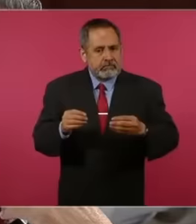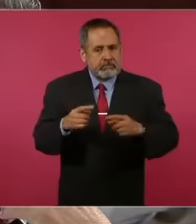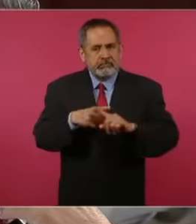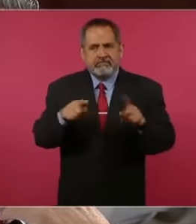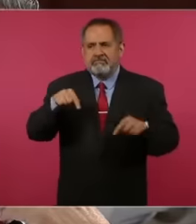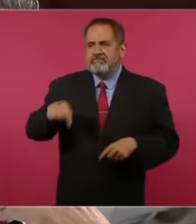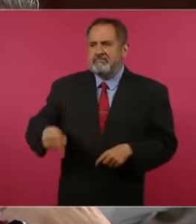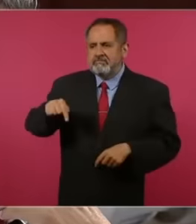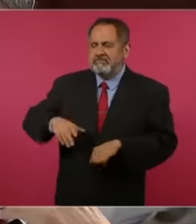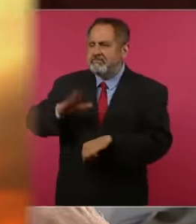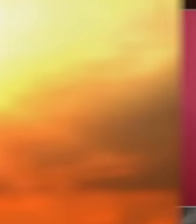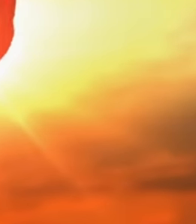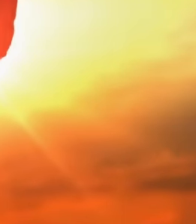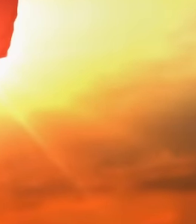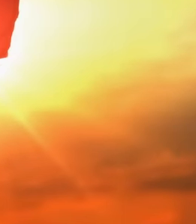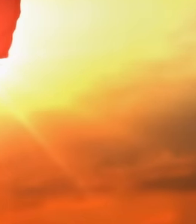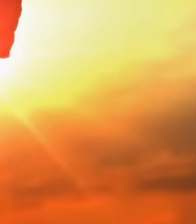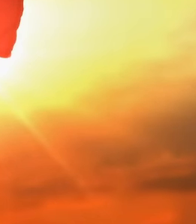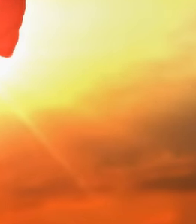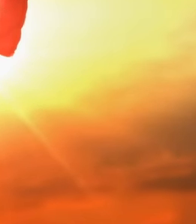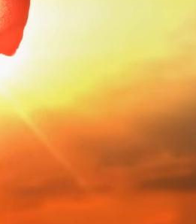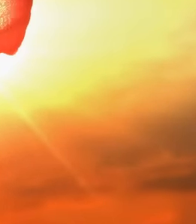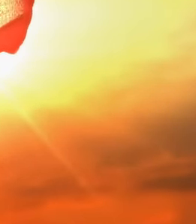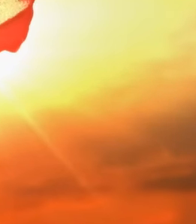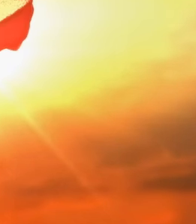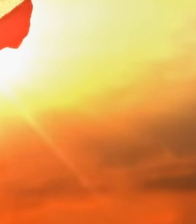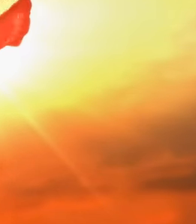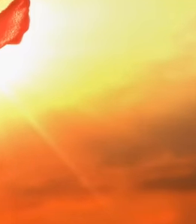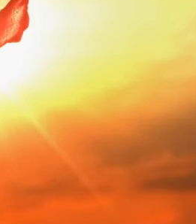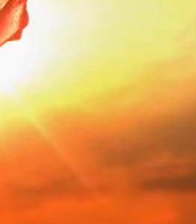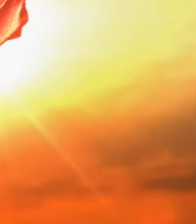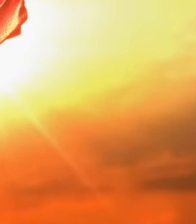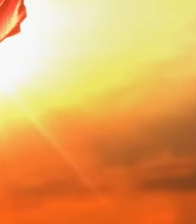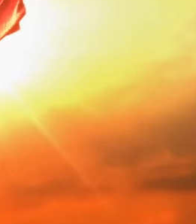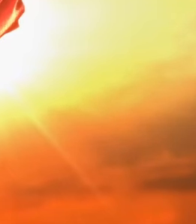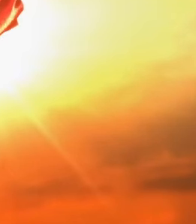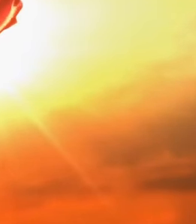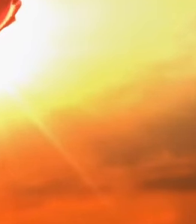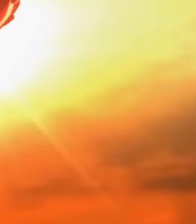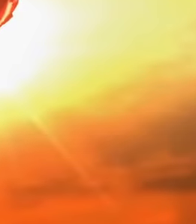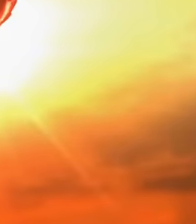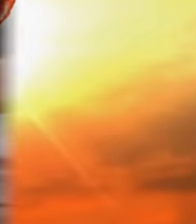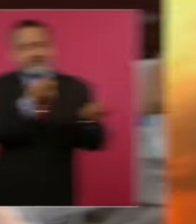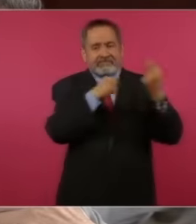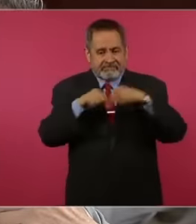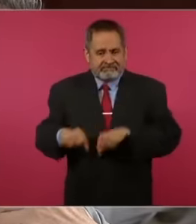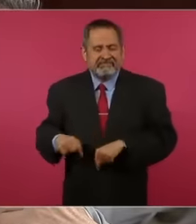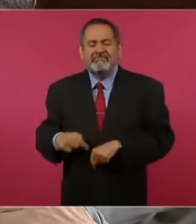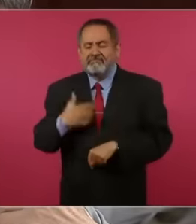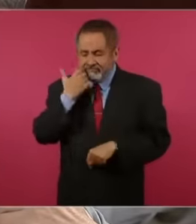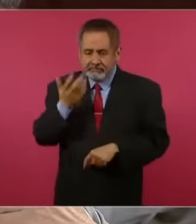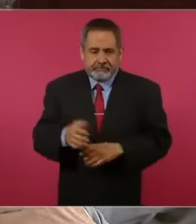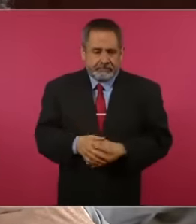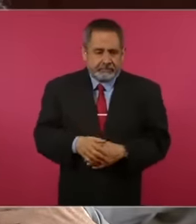country eh And what Well, many of us already want to return. Another thing that I also want to share is